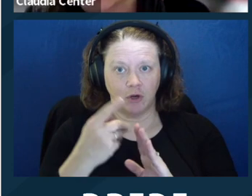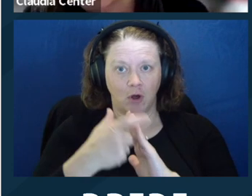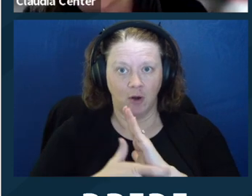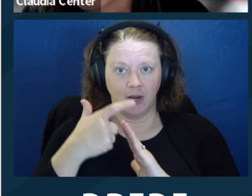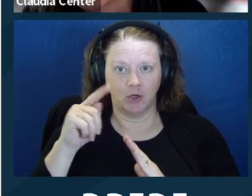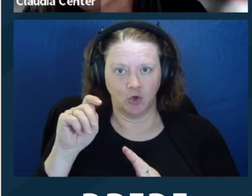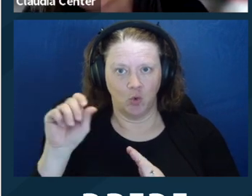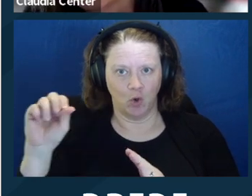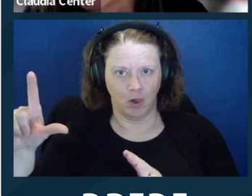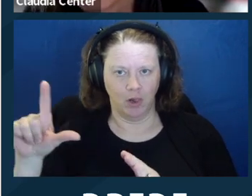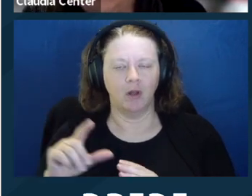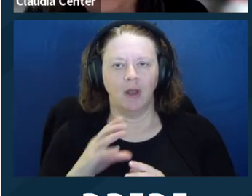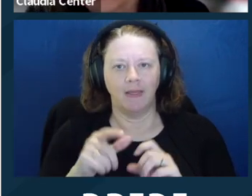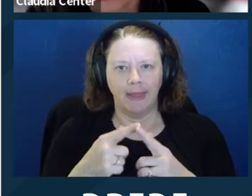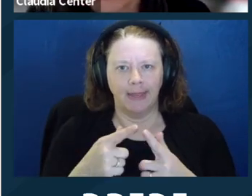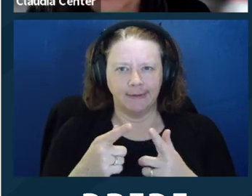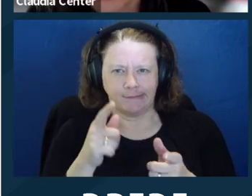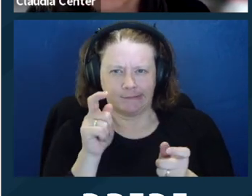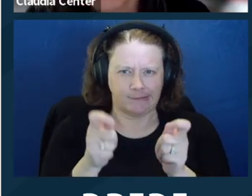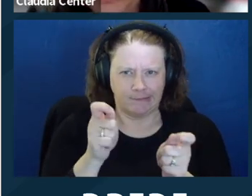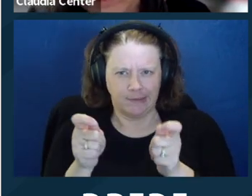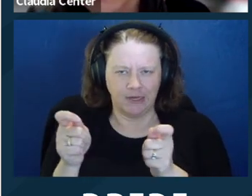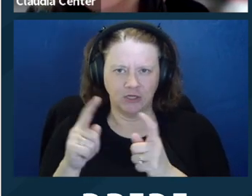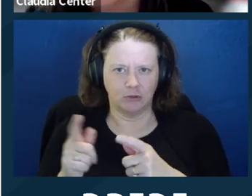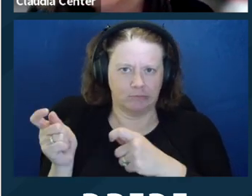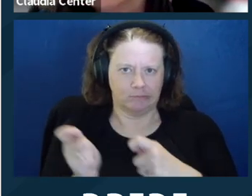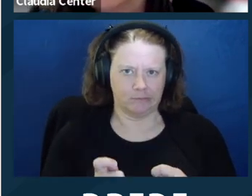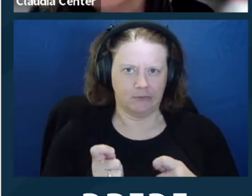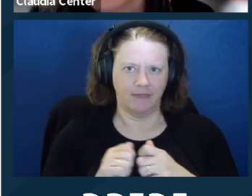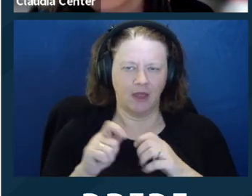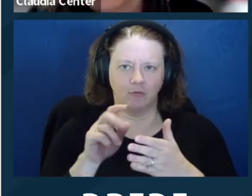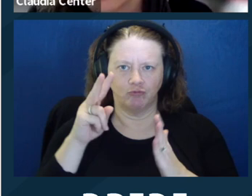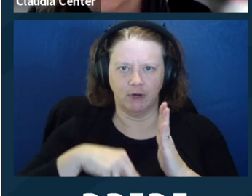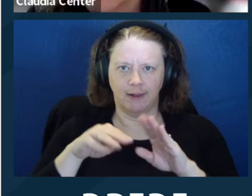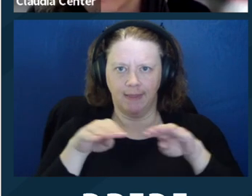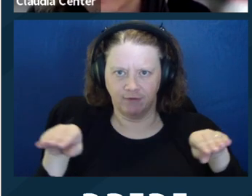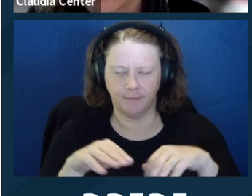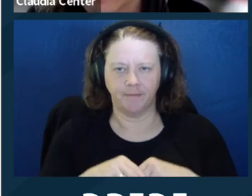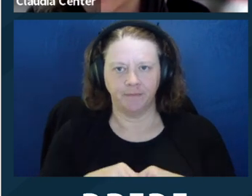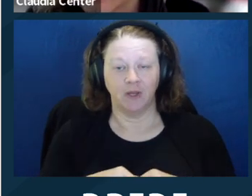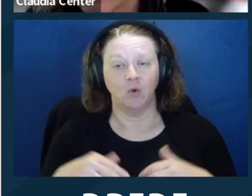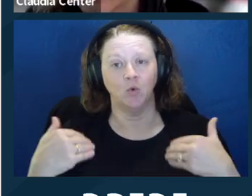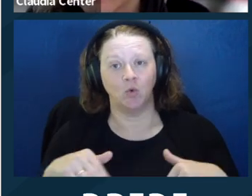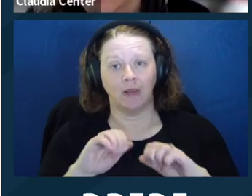And it can be quite time consuming, but very worthy, because you really end up with a very